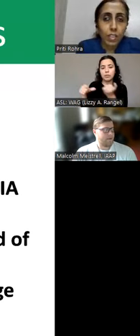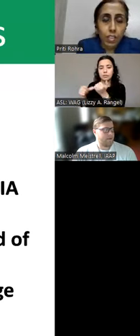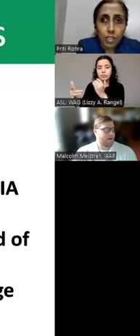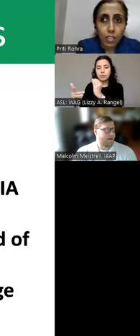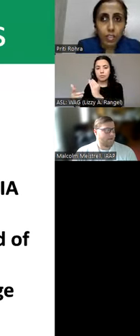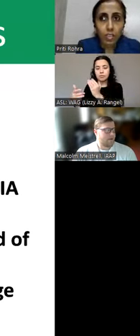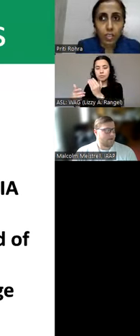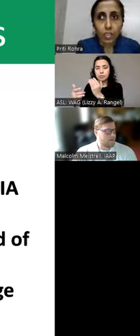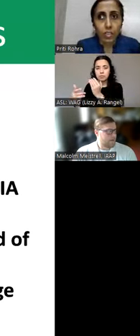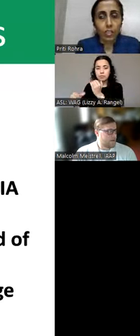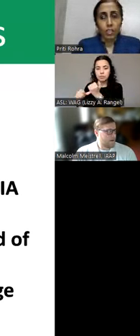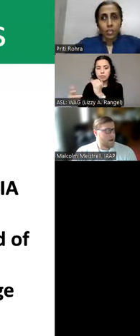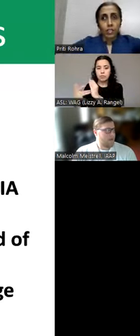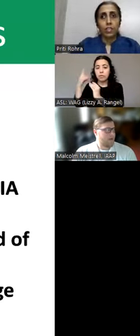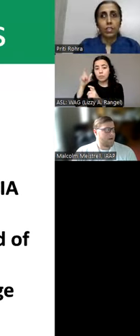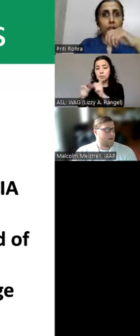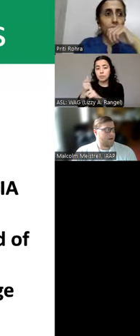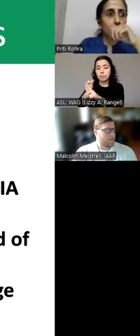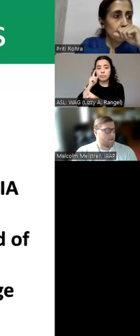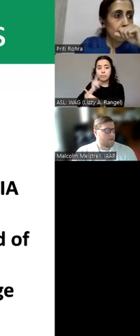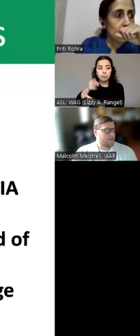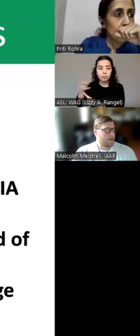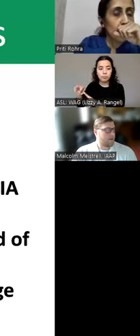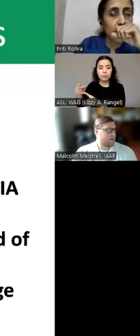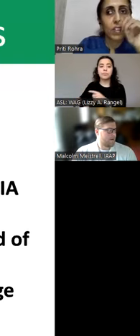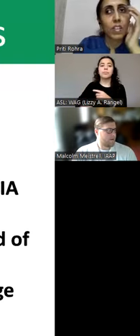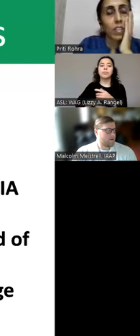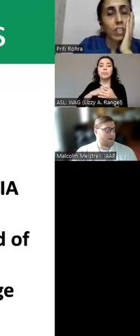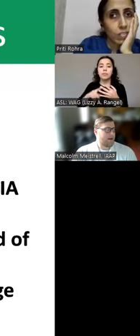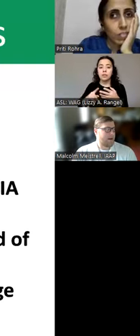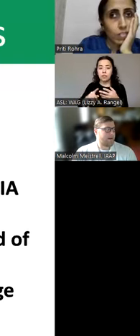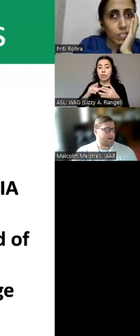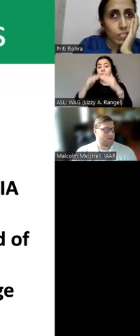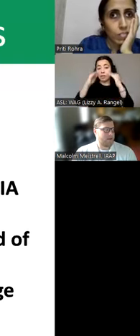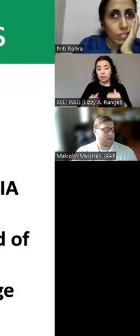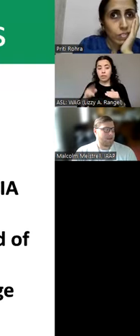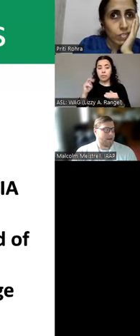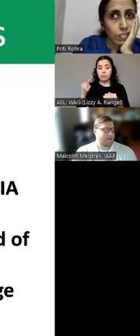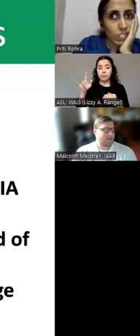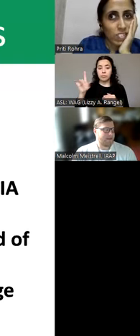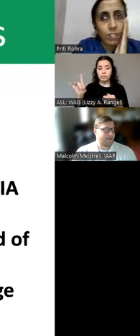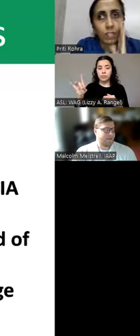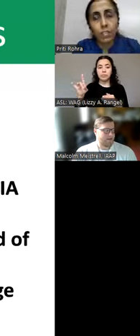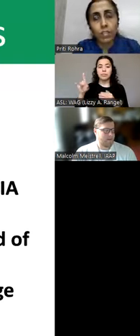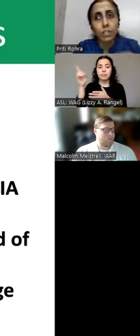Hearing individuals. And then on November 28th, designing accessible navigation systems through